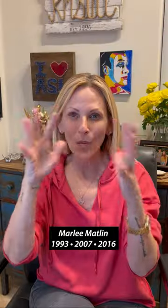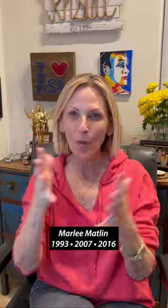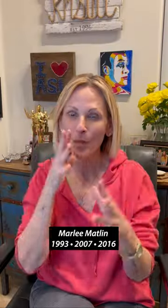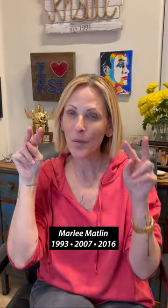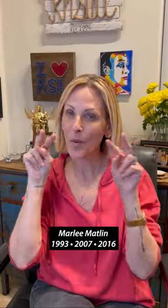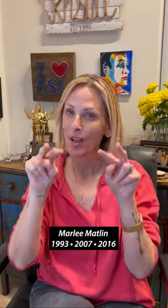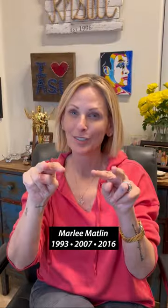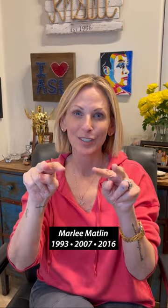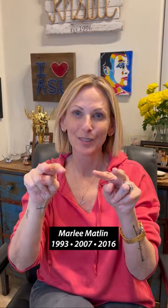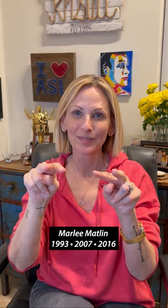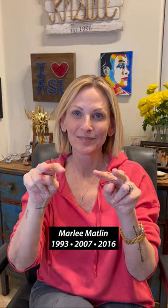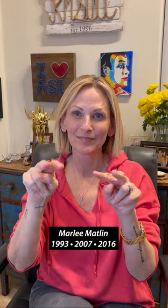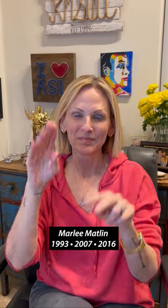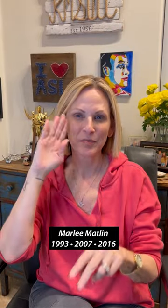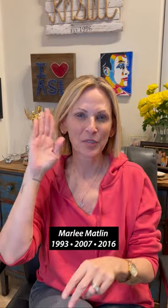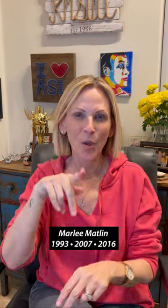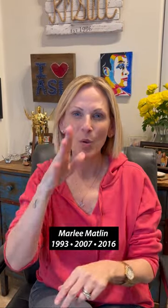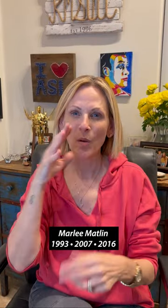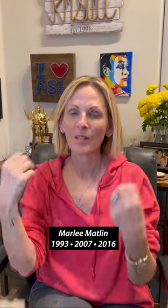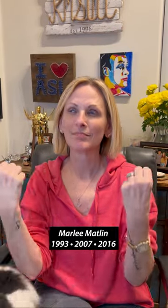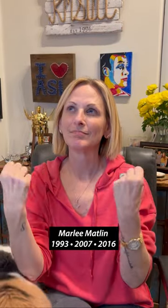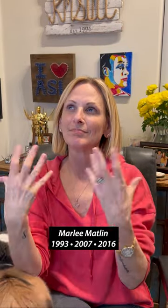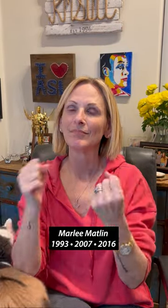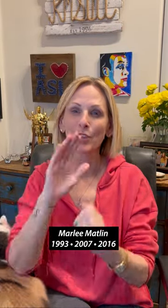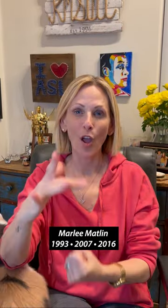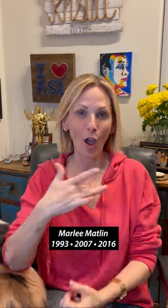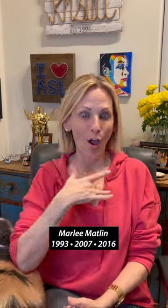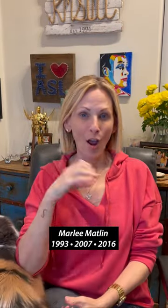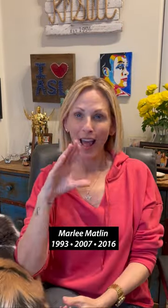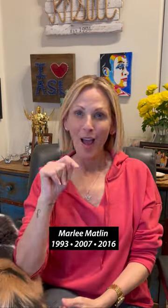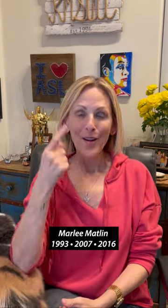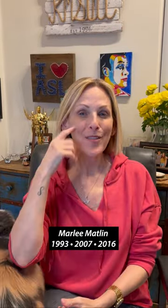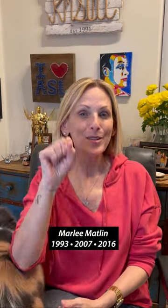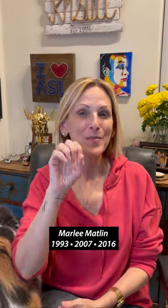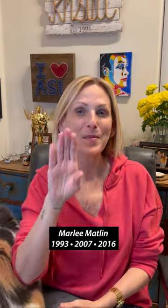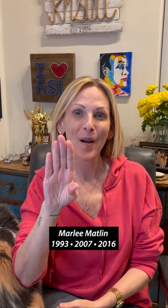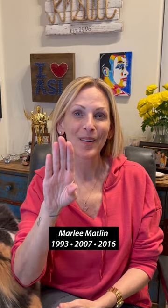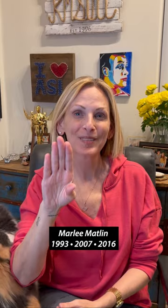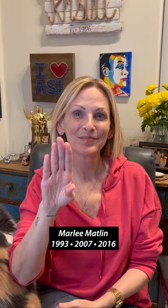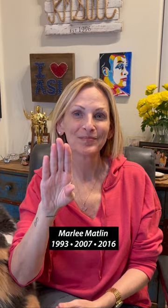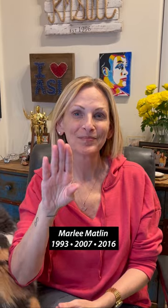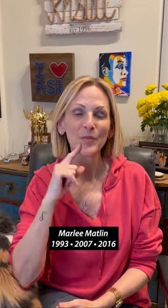The world will be watching you perform your hearts out at the Super Bowl.